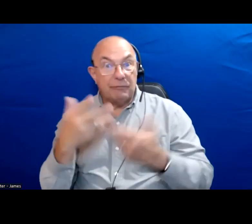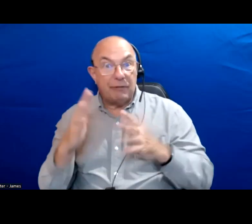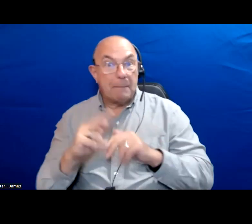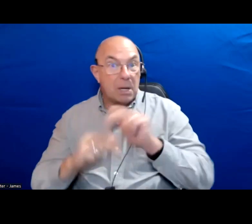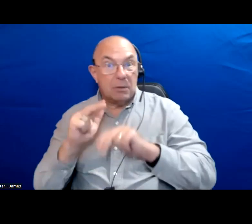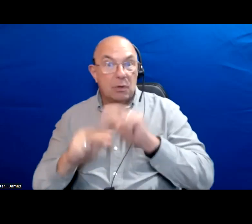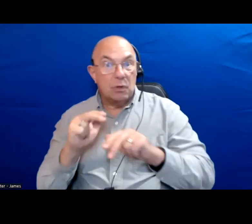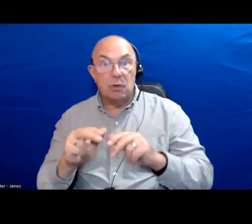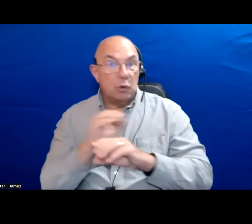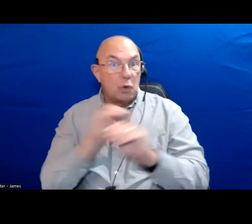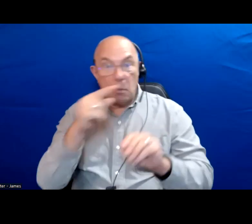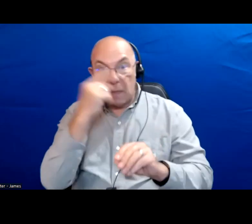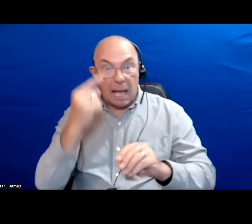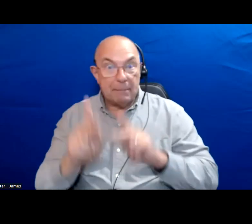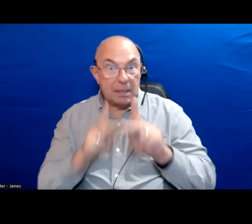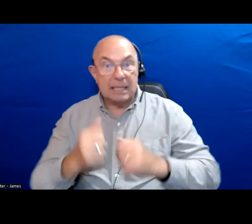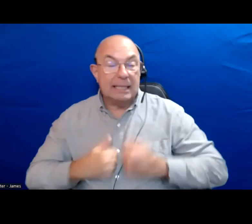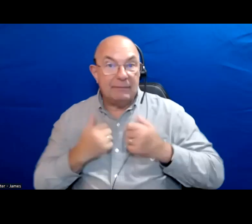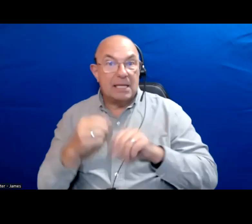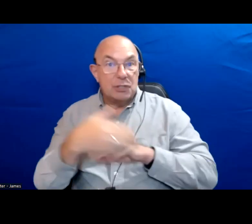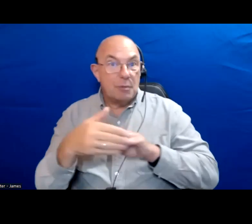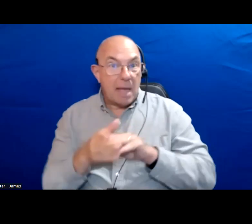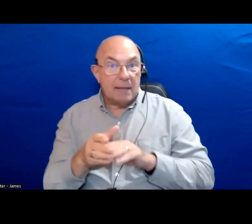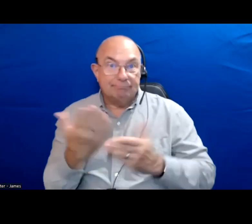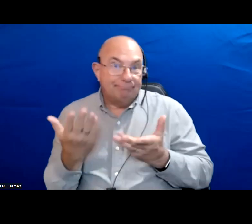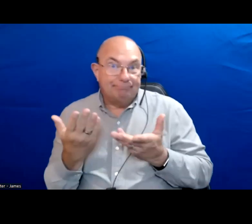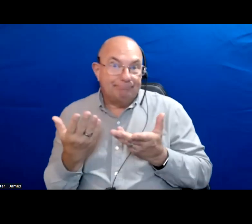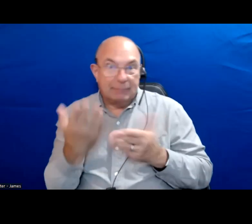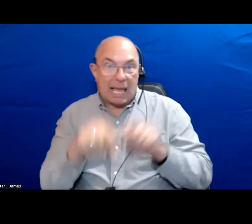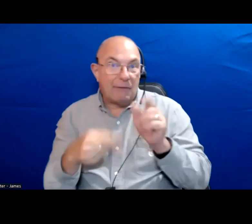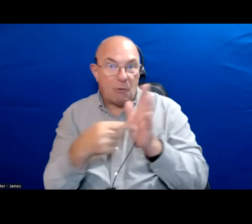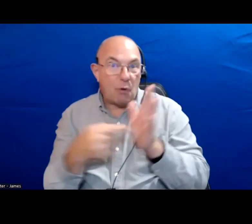folks living in little Jamaica because it will become unaffordable.